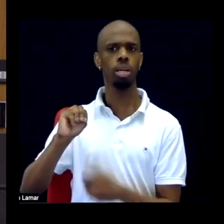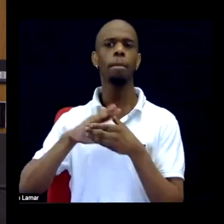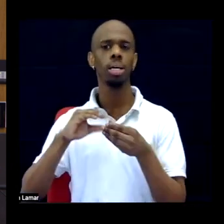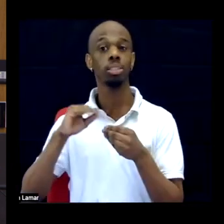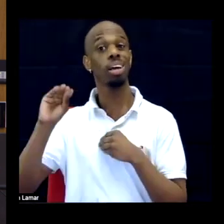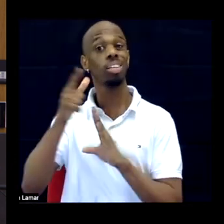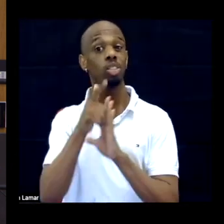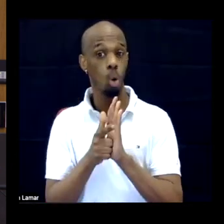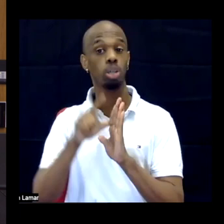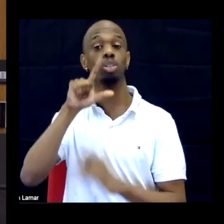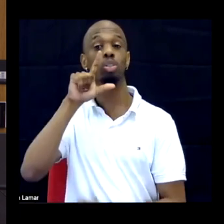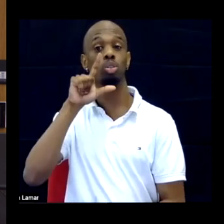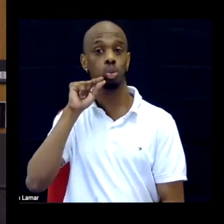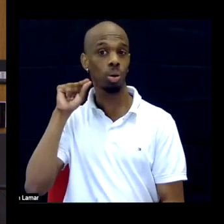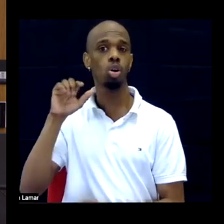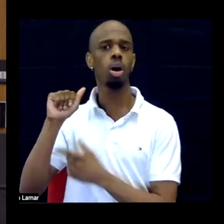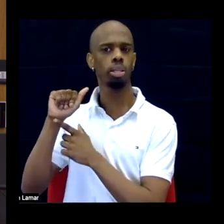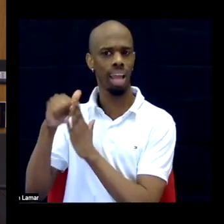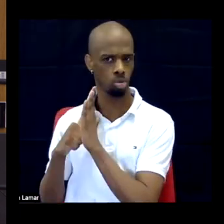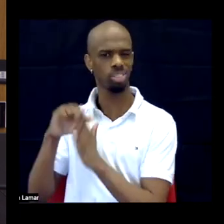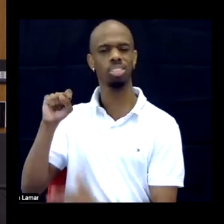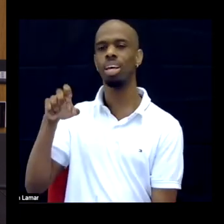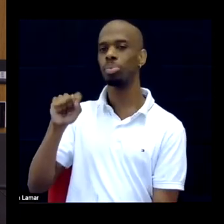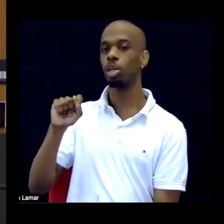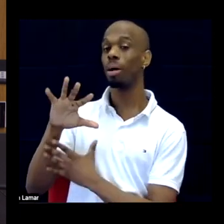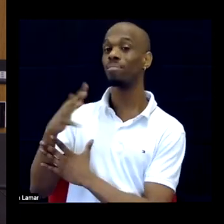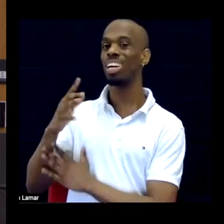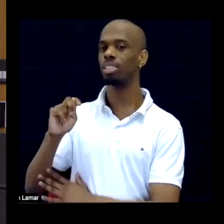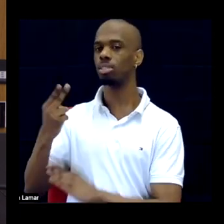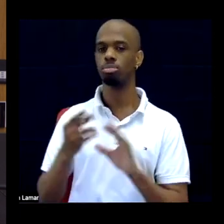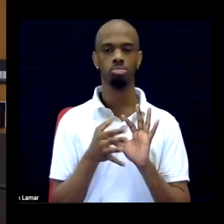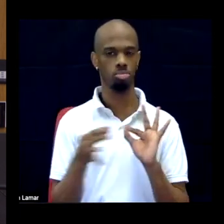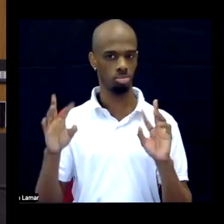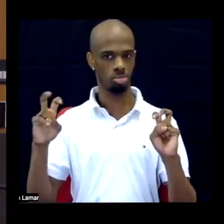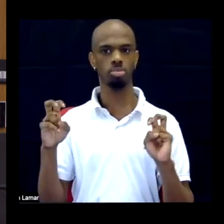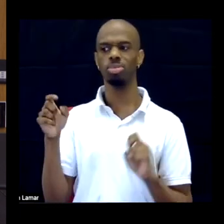account where he mentions he's in constant pain.